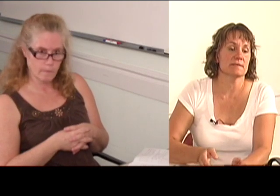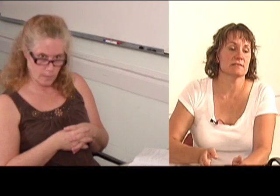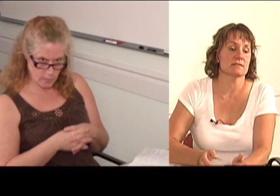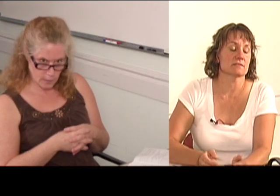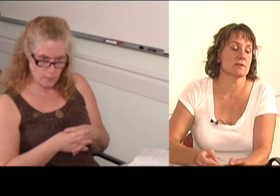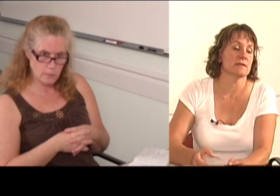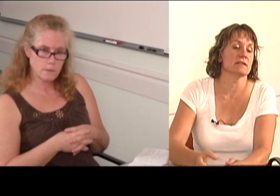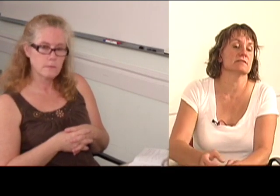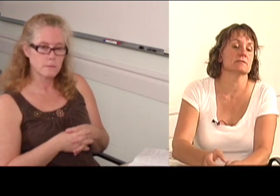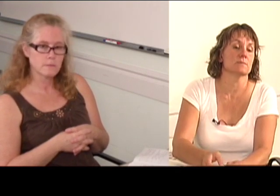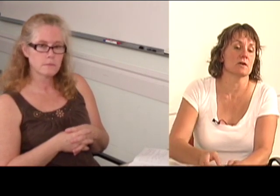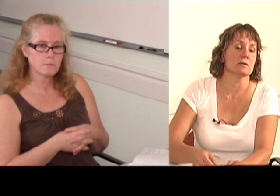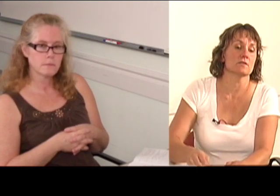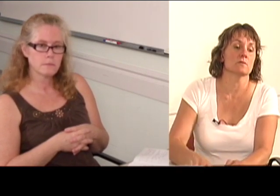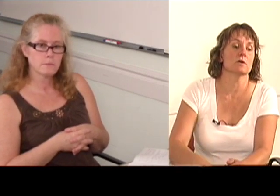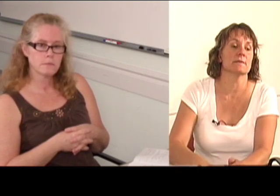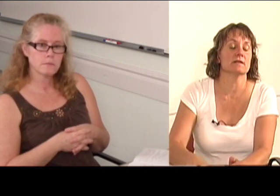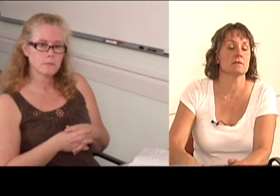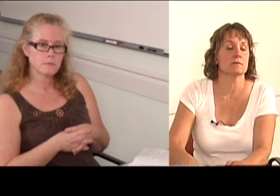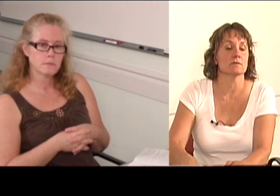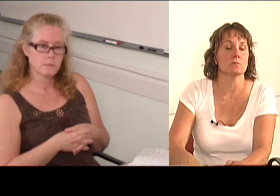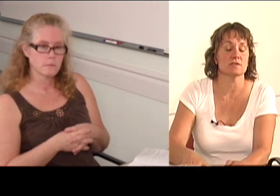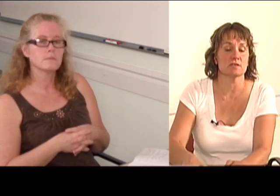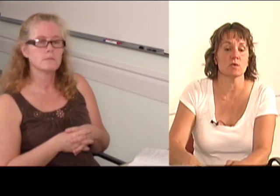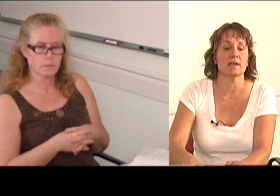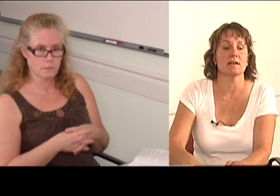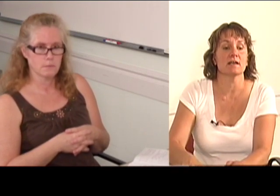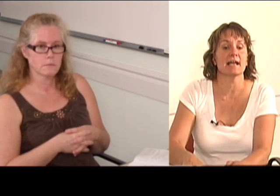the speech discrimination part, a woman was doing it,